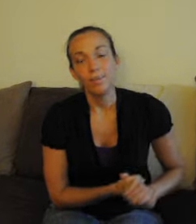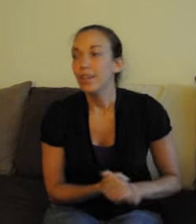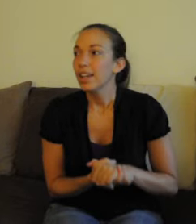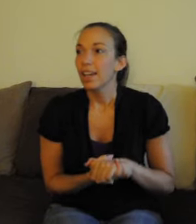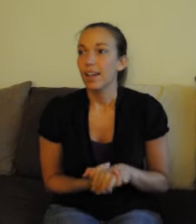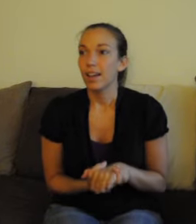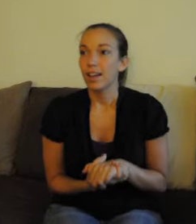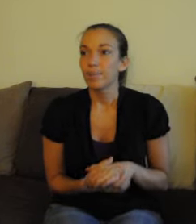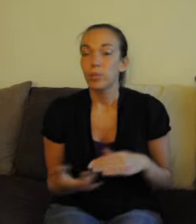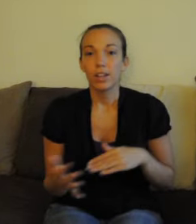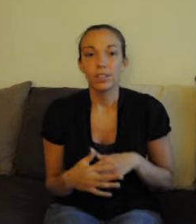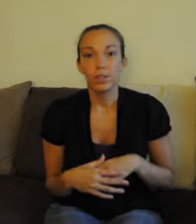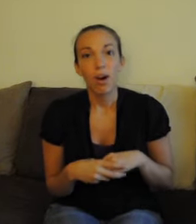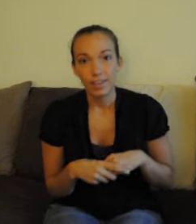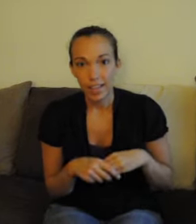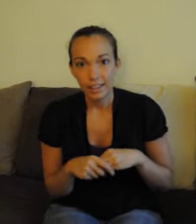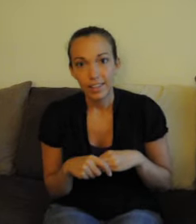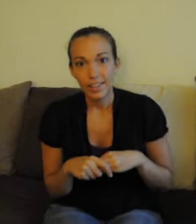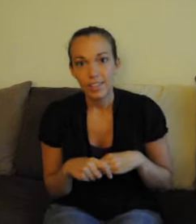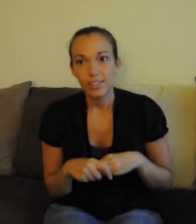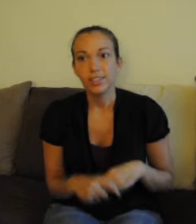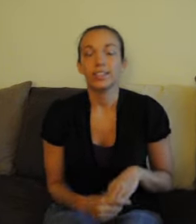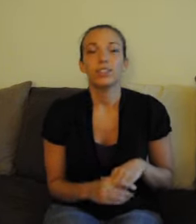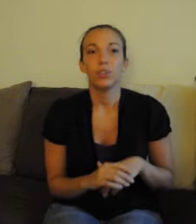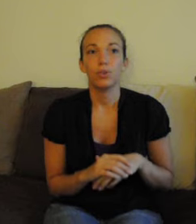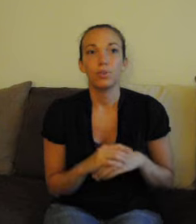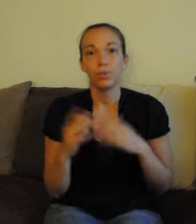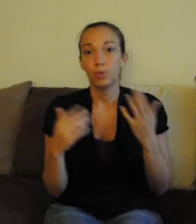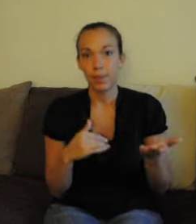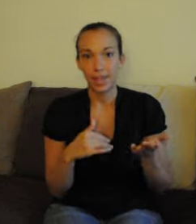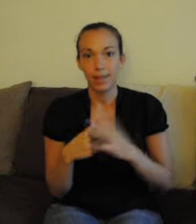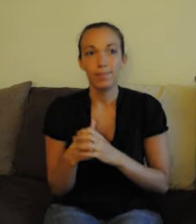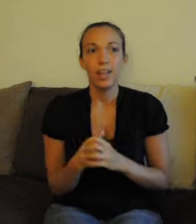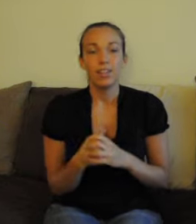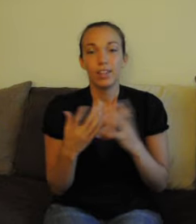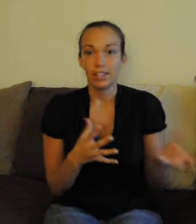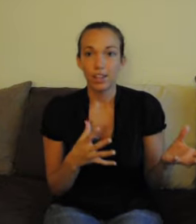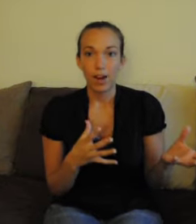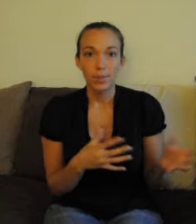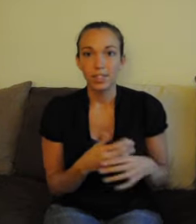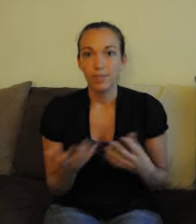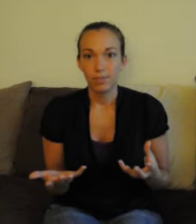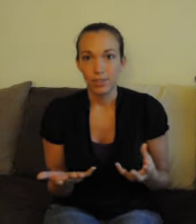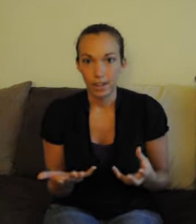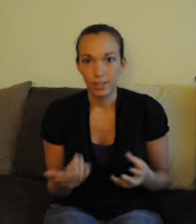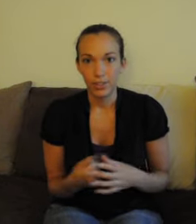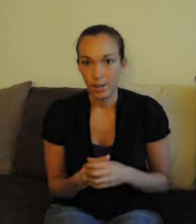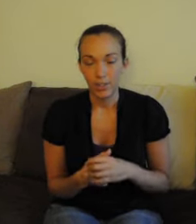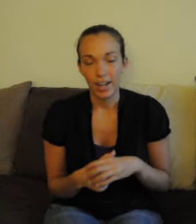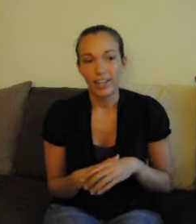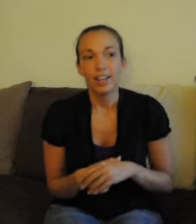We also offer classes online through a webcam, so even if you're not in the New Hampshire area